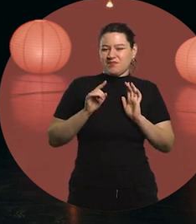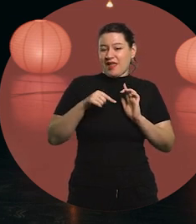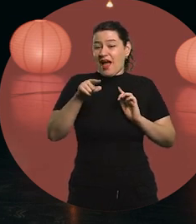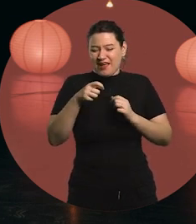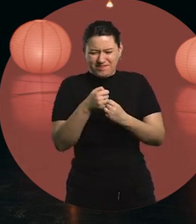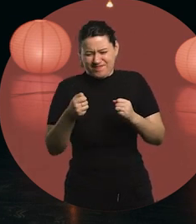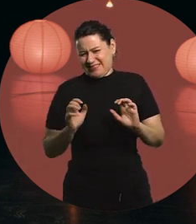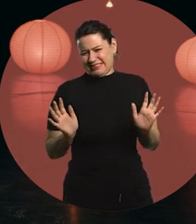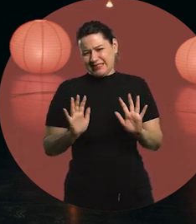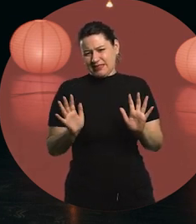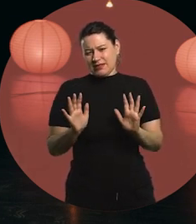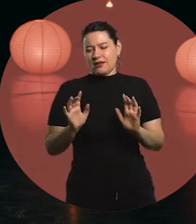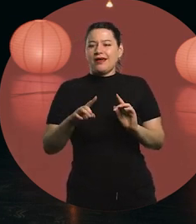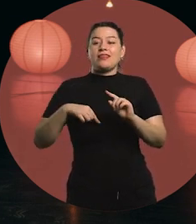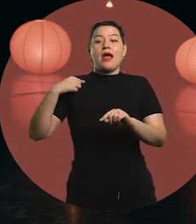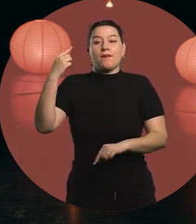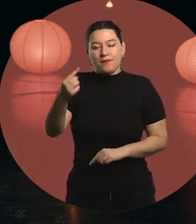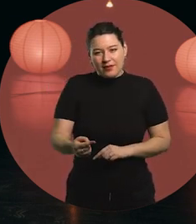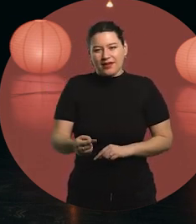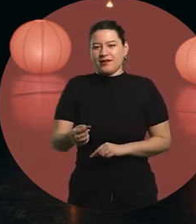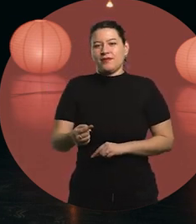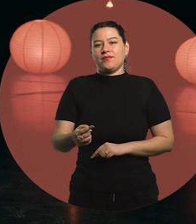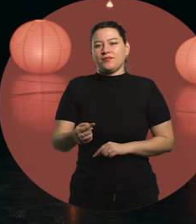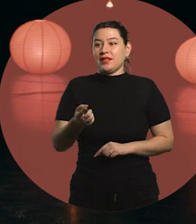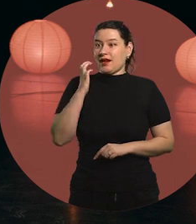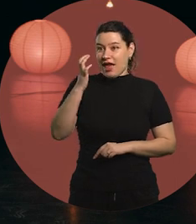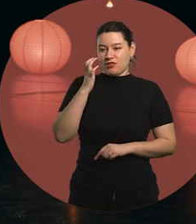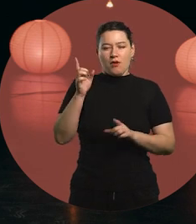That also applied to radio later on with the subject of my voice.